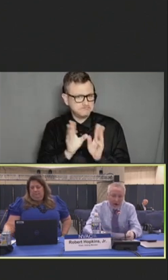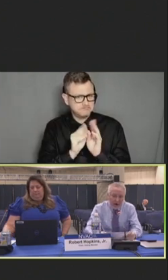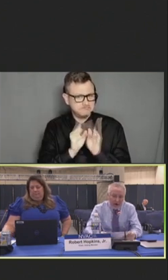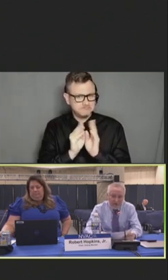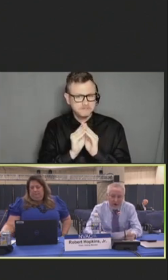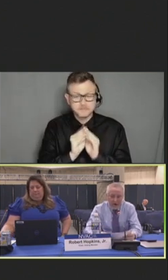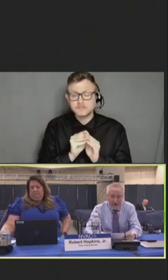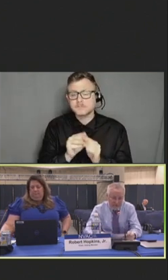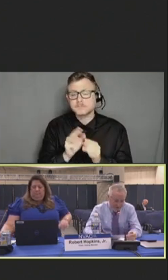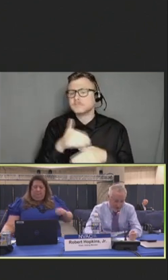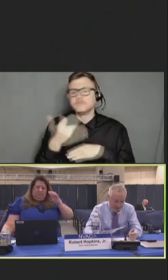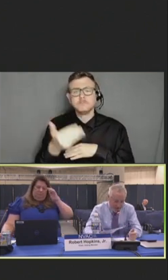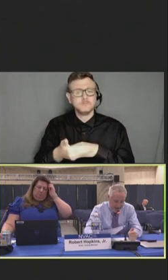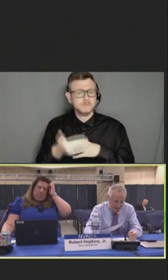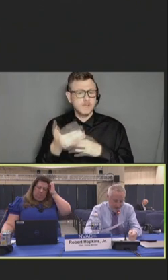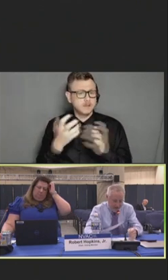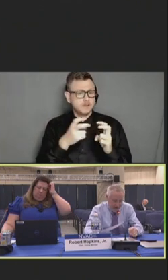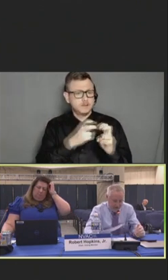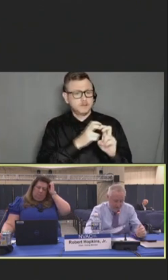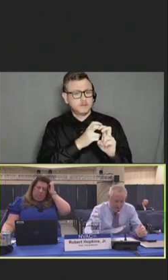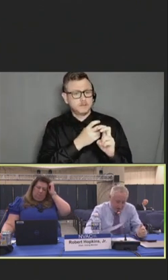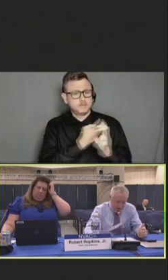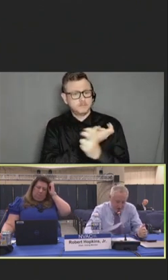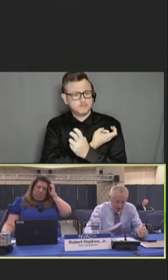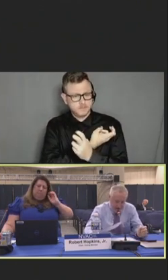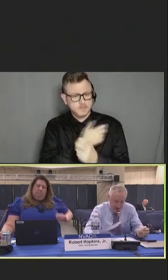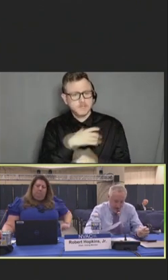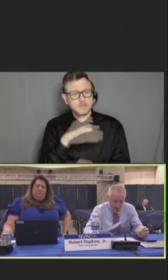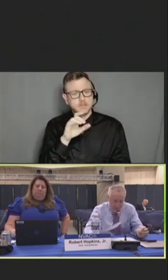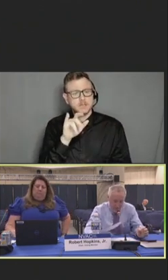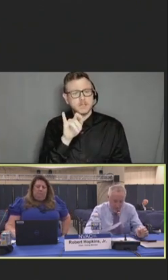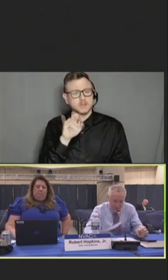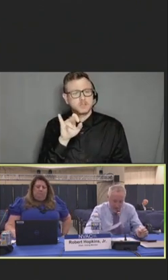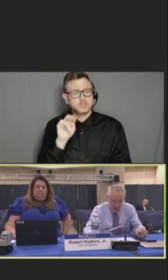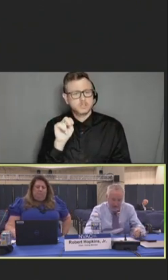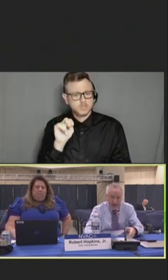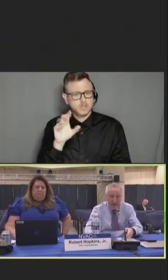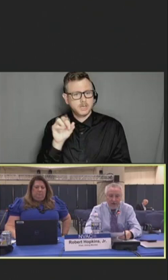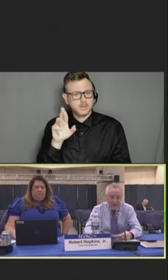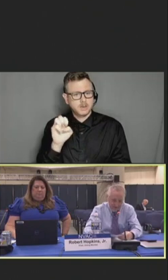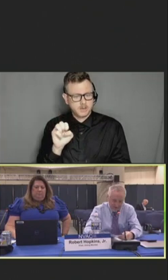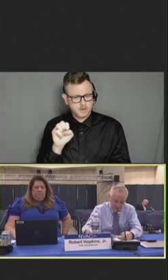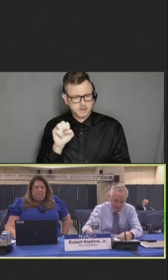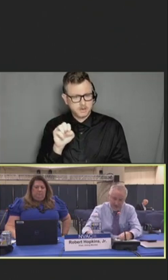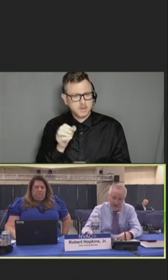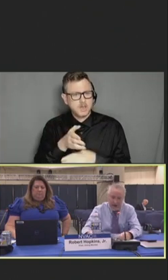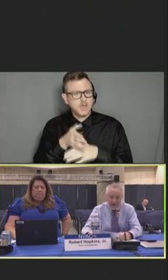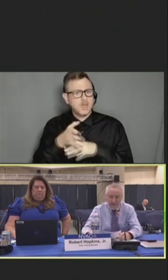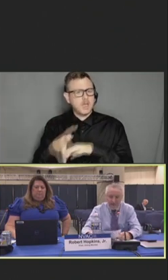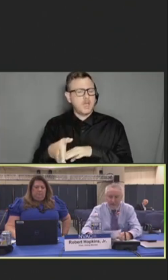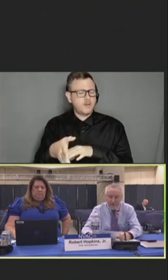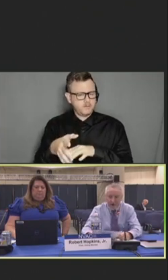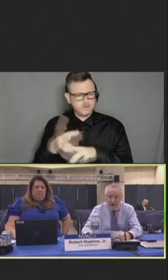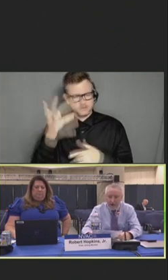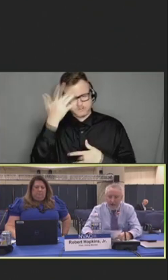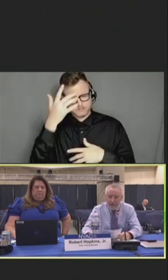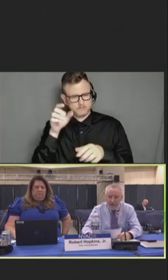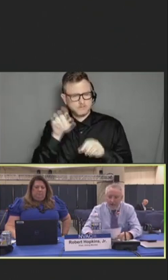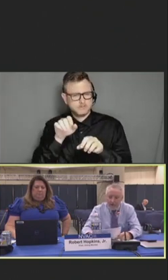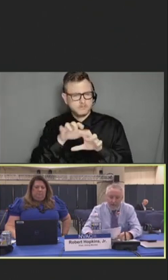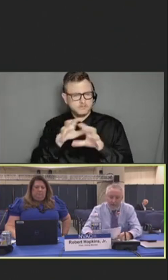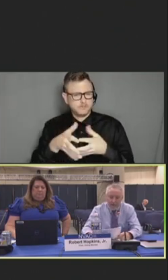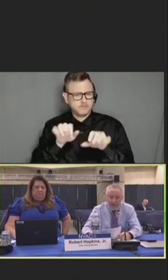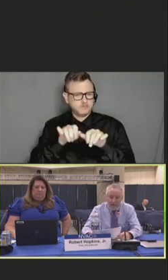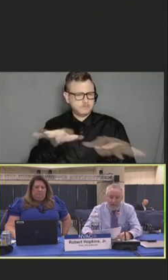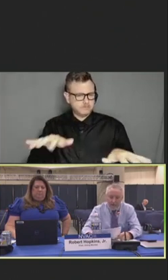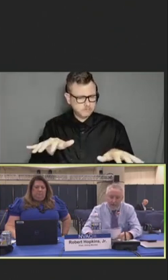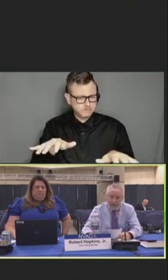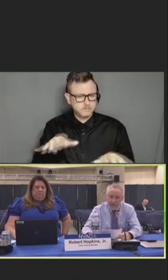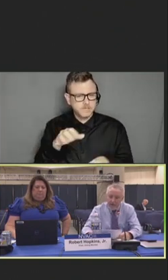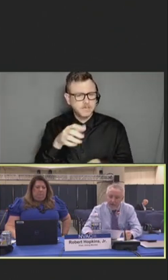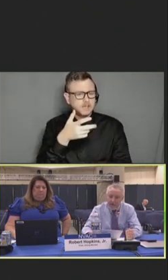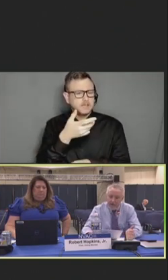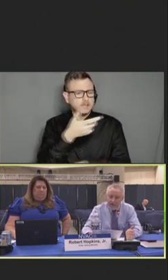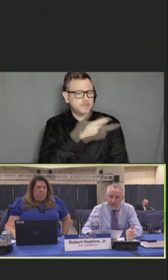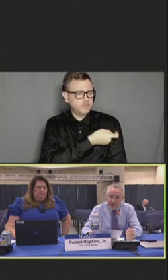Our next panel for the day is titled Clinician Care Post-Pandemic Immunization Insights.